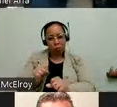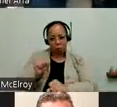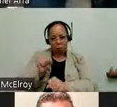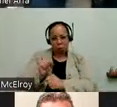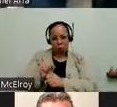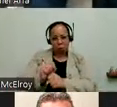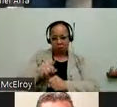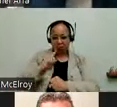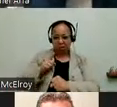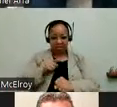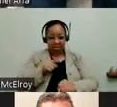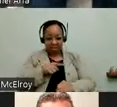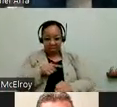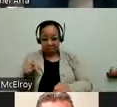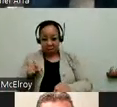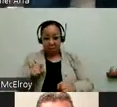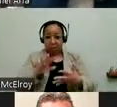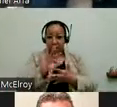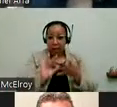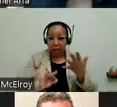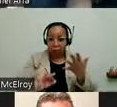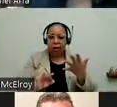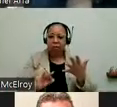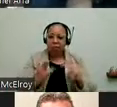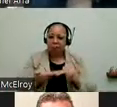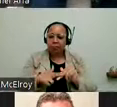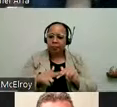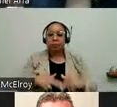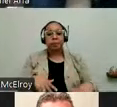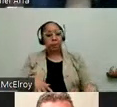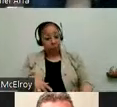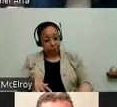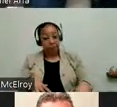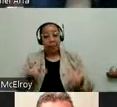on increasing all of those pathways. I also want to acknowledge someone who's